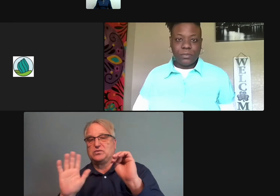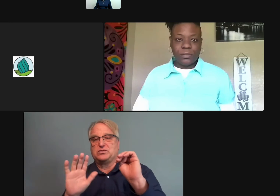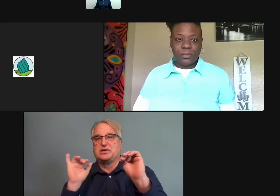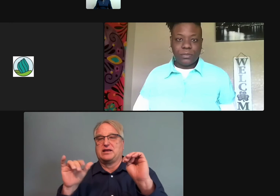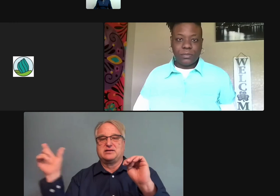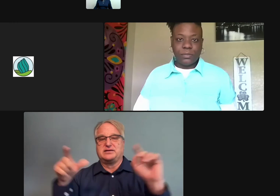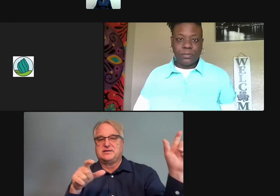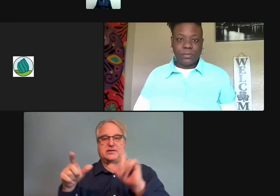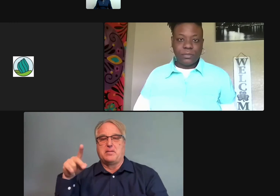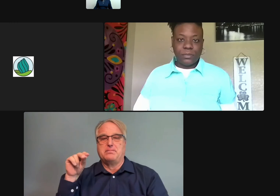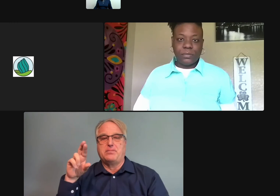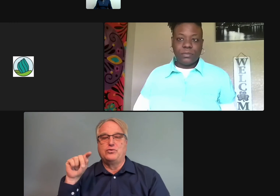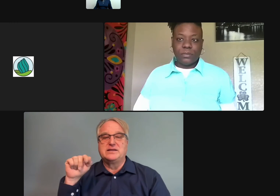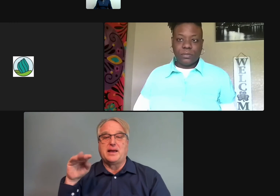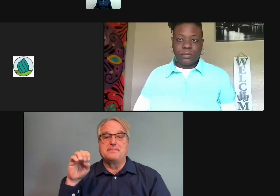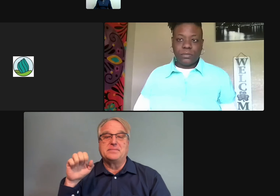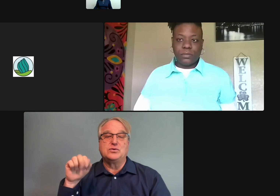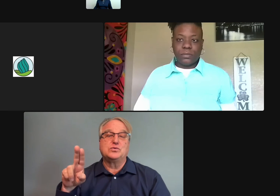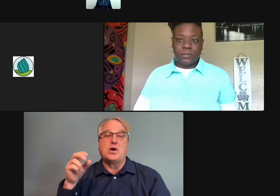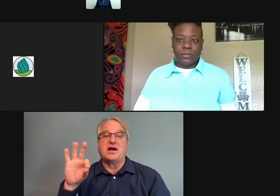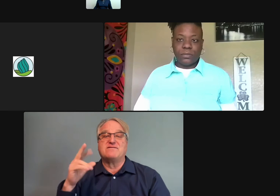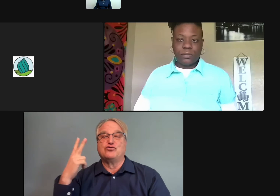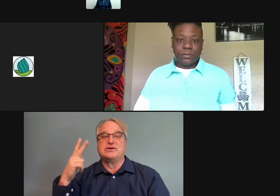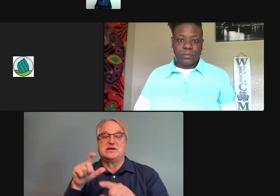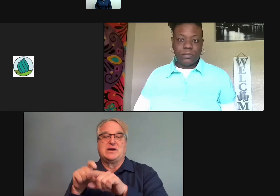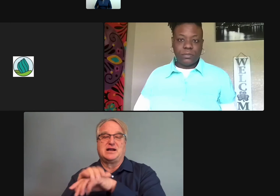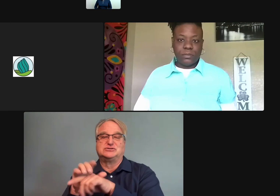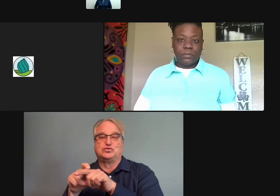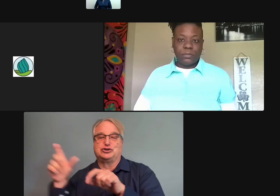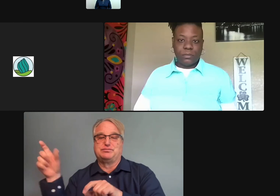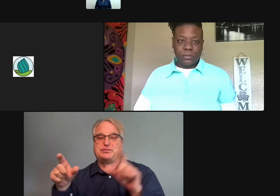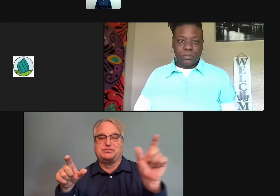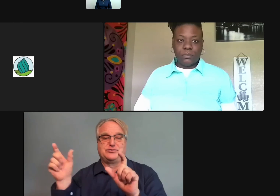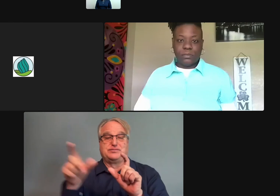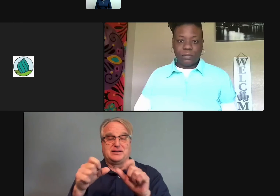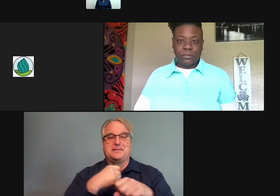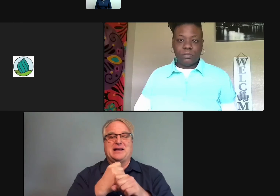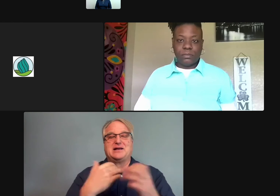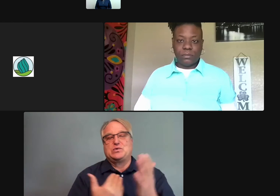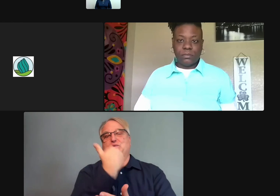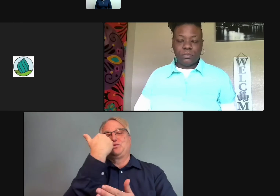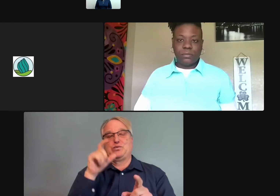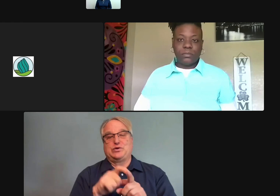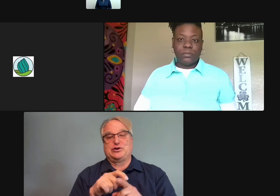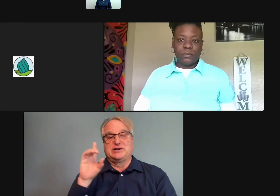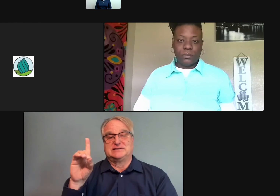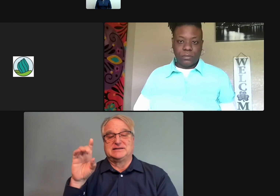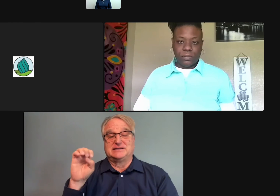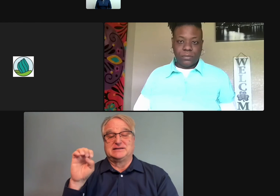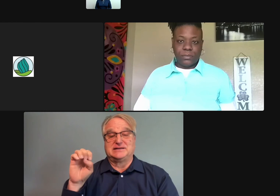where one letter stands for a single word. It's more of a portmanteau of three words put together to create a new term, DEAM.